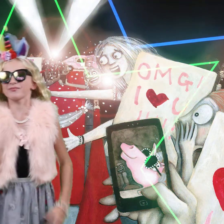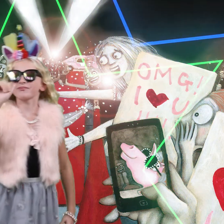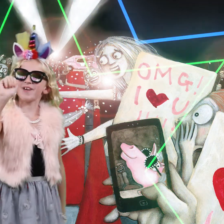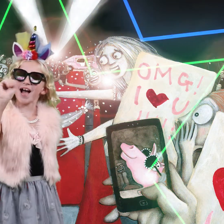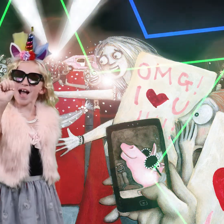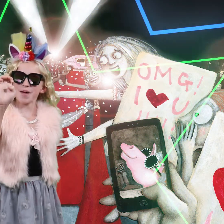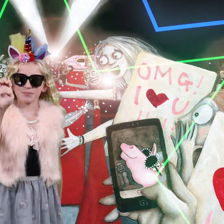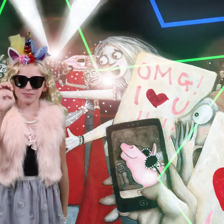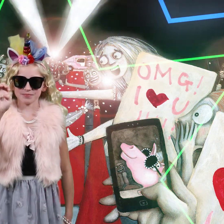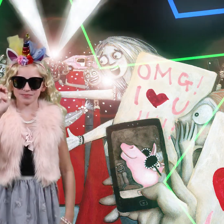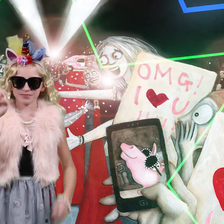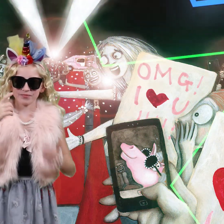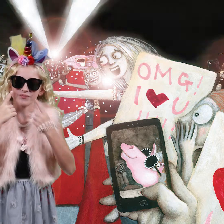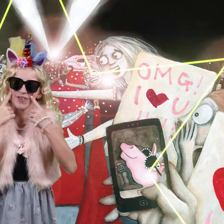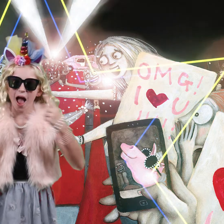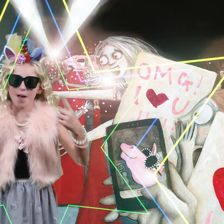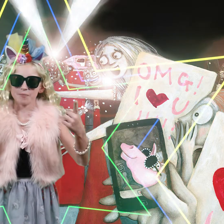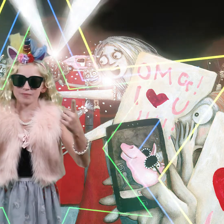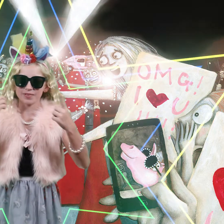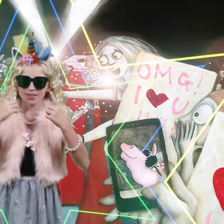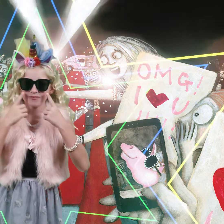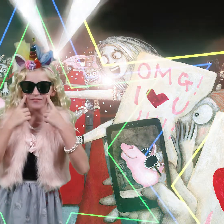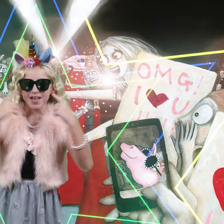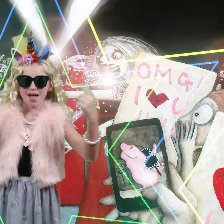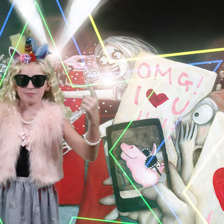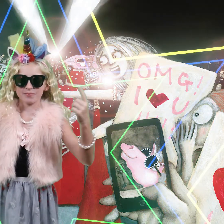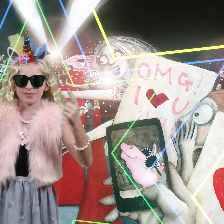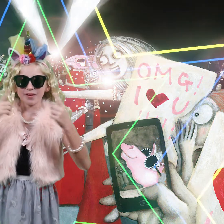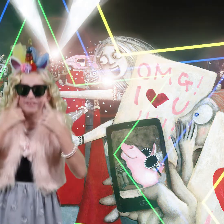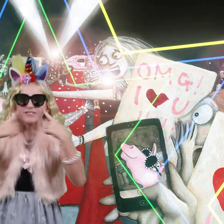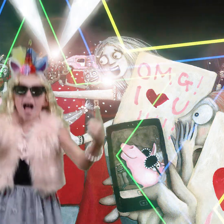The FAME! The FAME! The FAME!